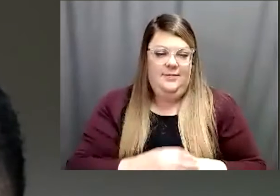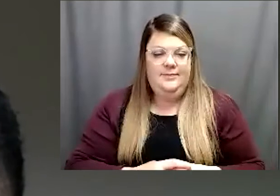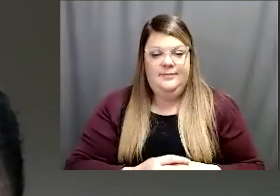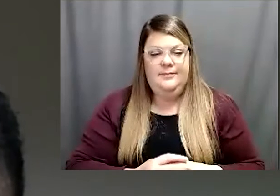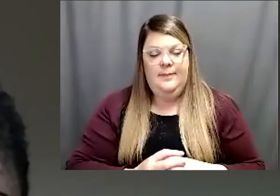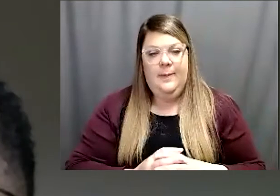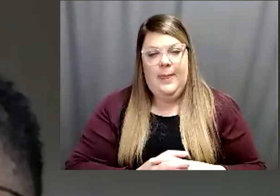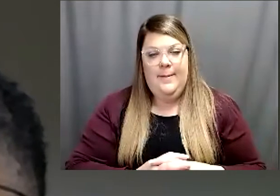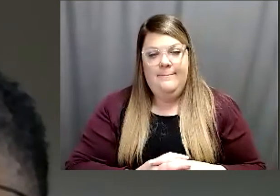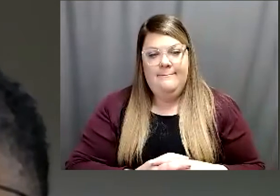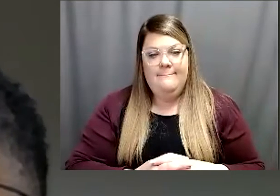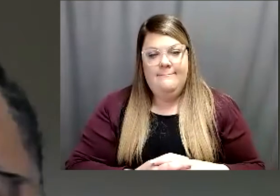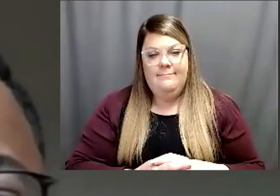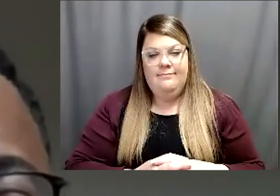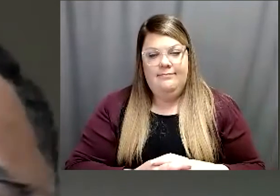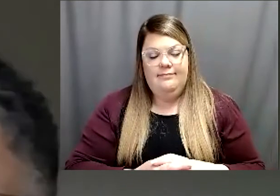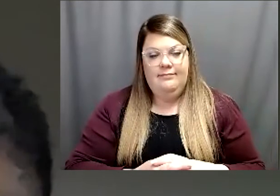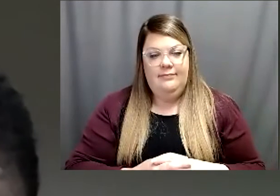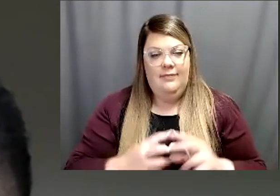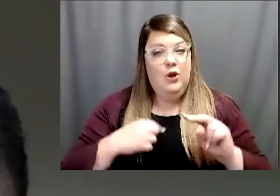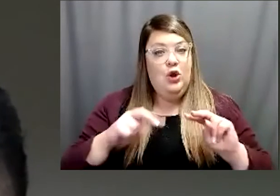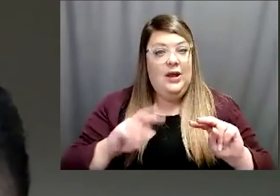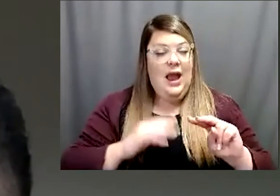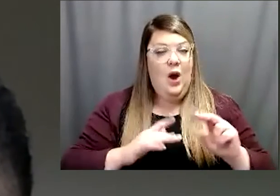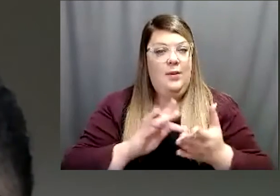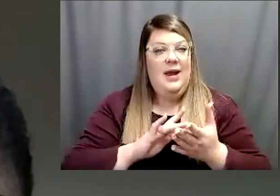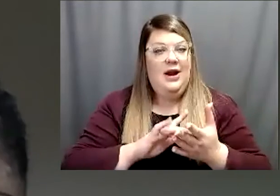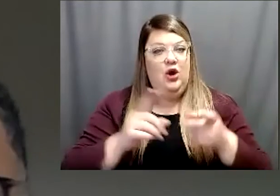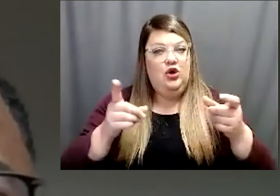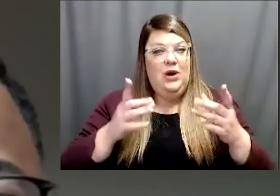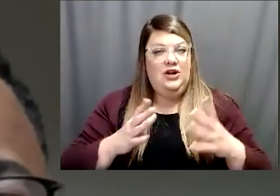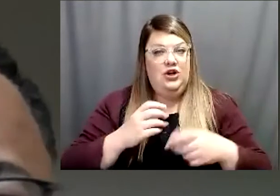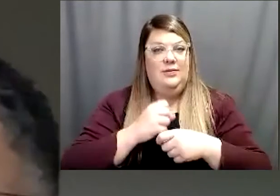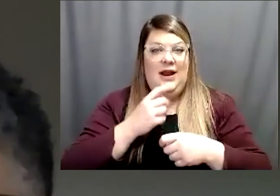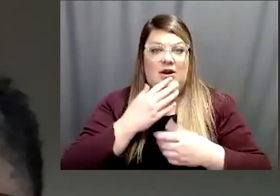You know, I'm looking at a our medical director made a great little summary which we can actually